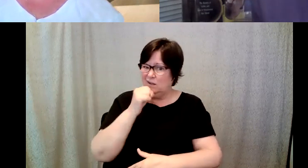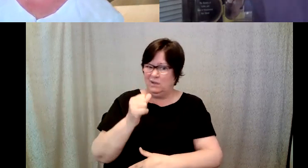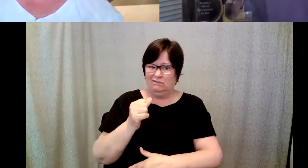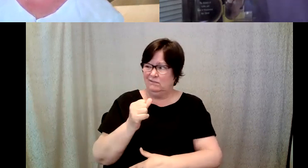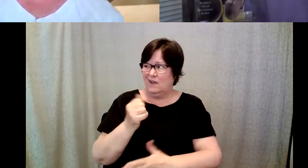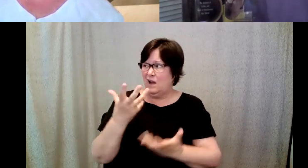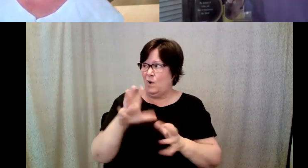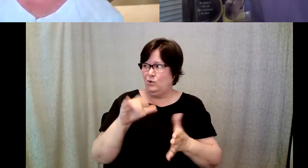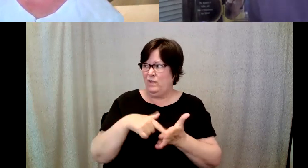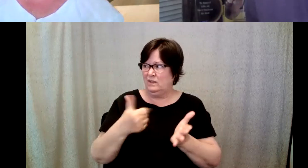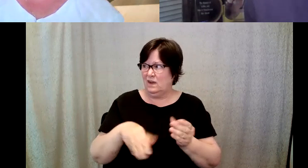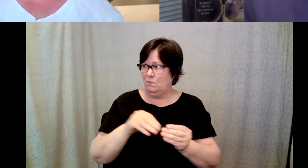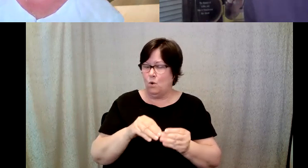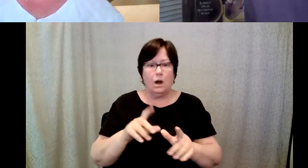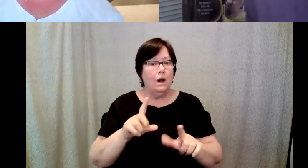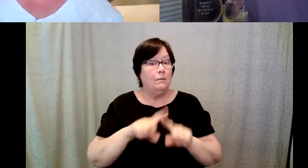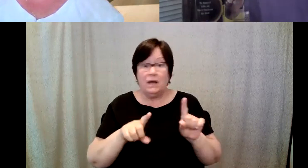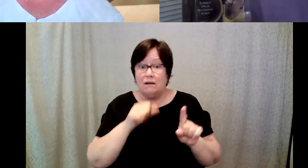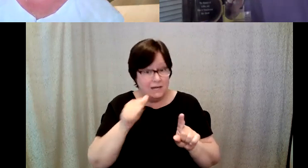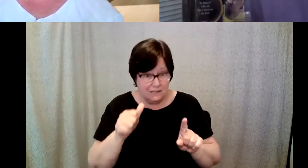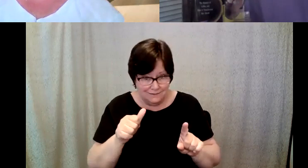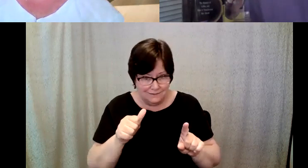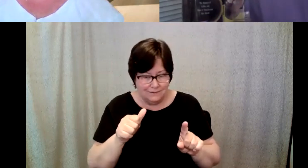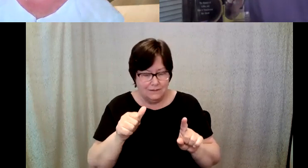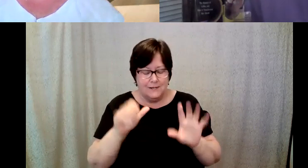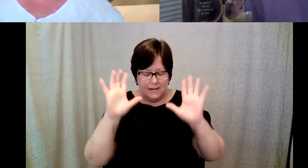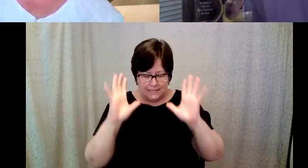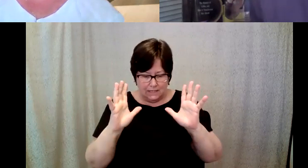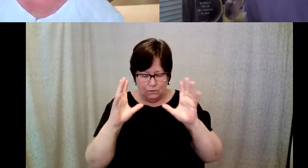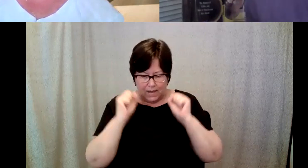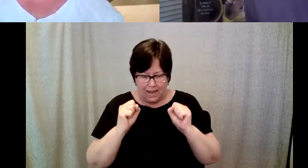D. Major Cohen: And then I didn't do that I said Come on, you can do this to myself,